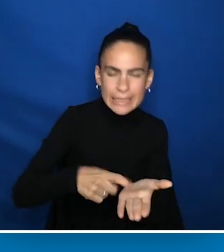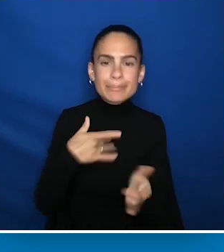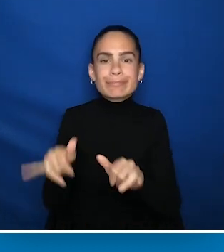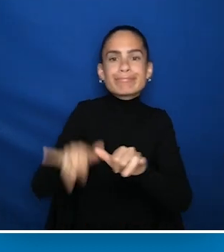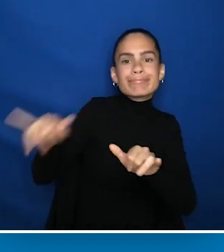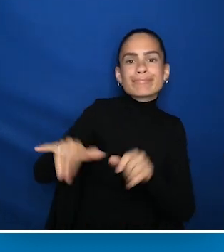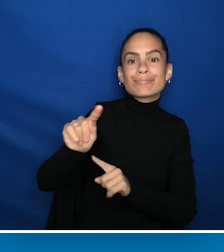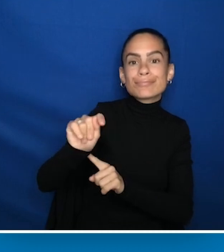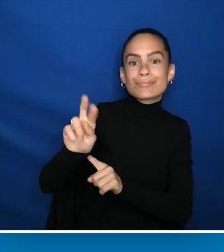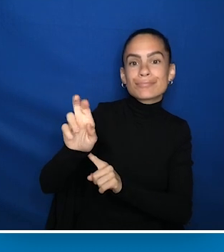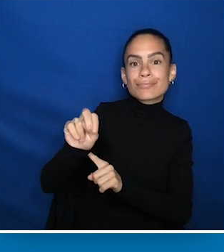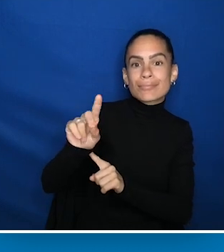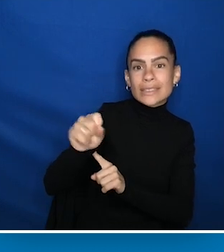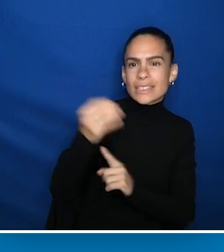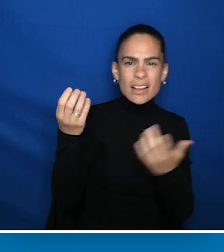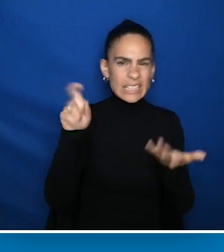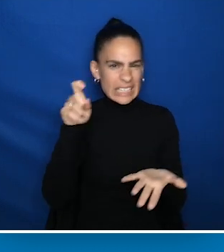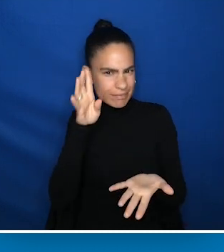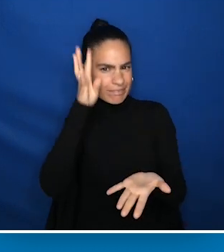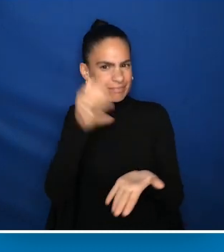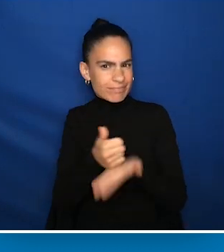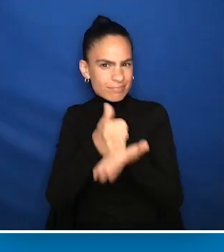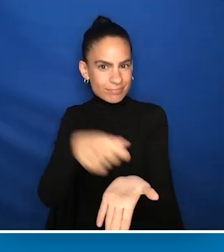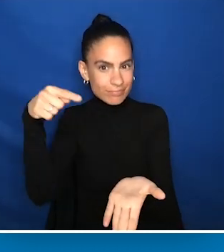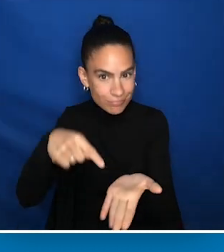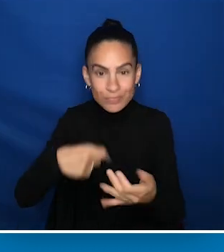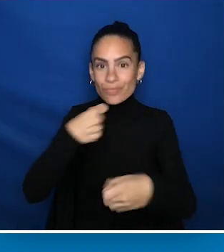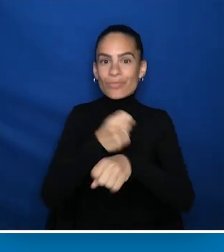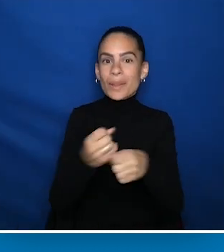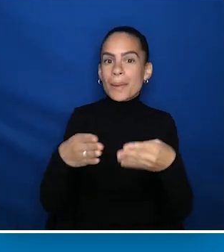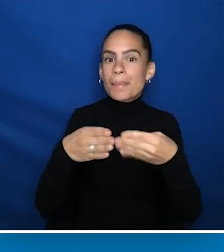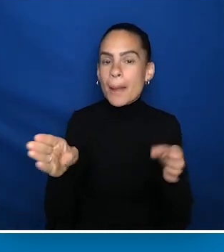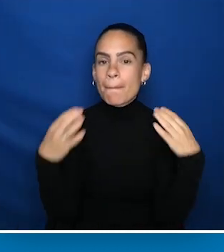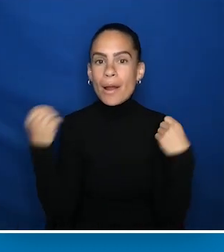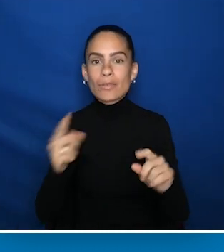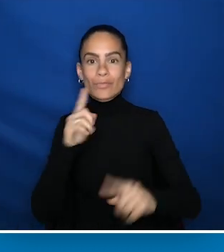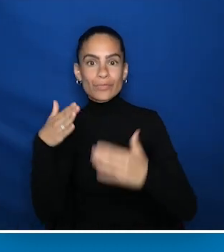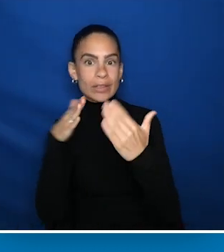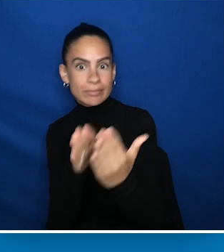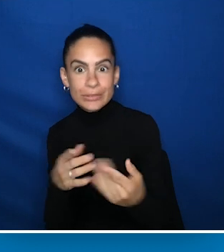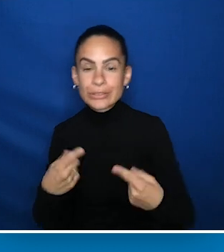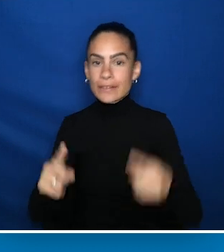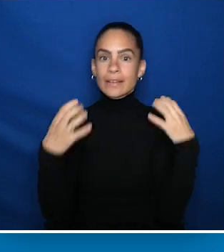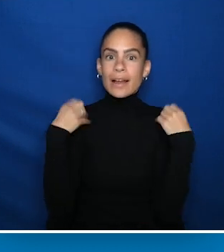to formulate interventions, and to create public health response in times of a health care crisis like,